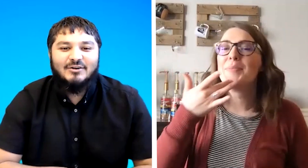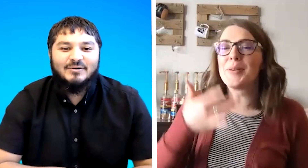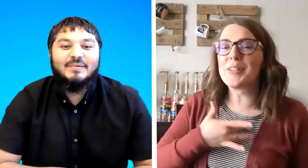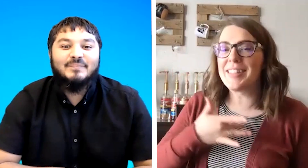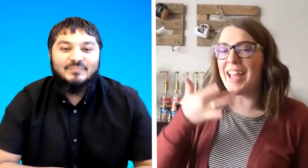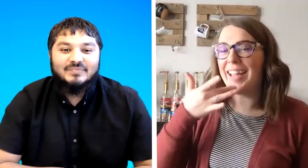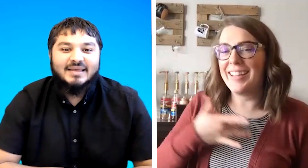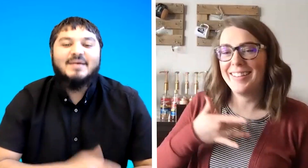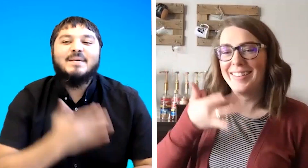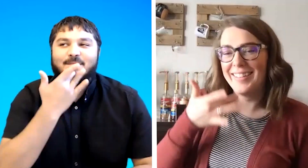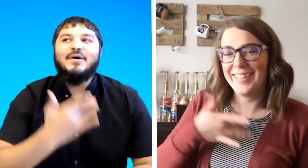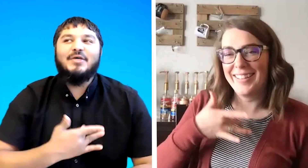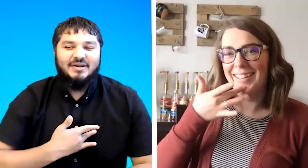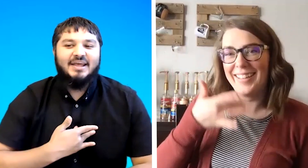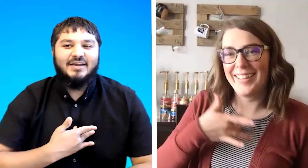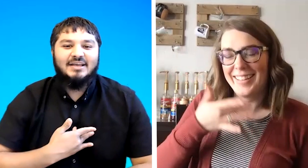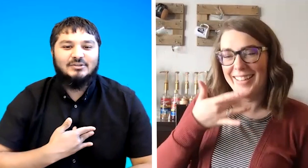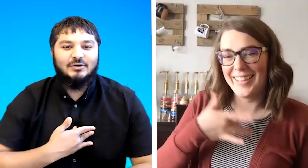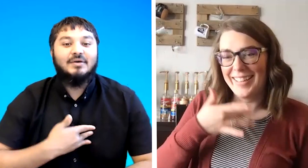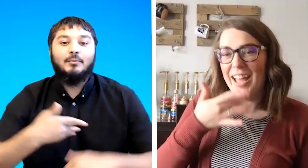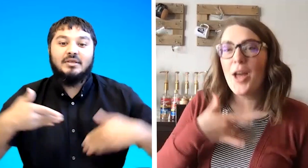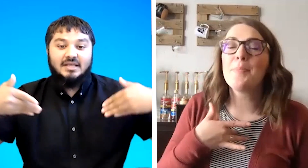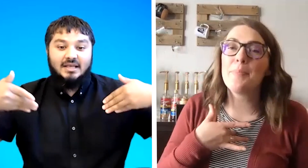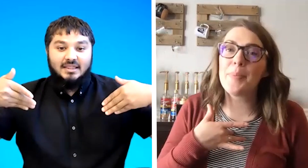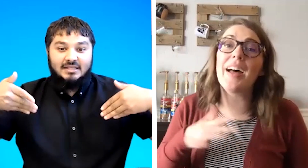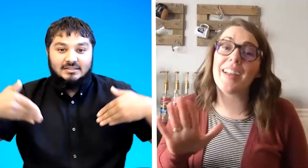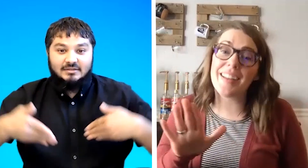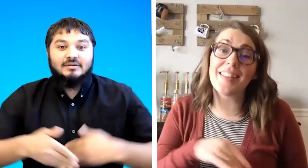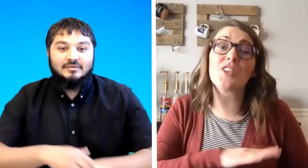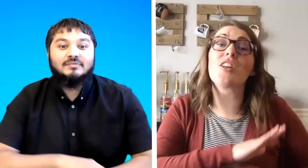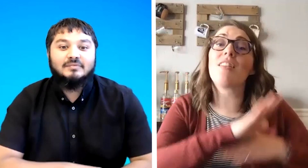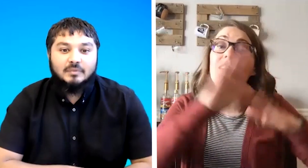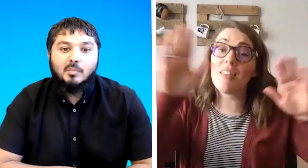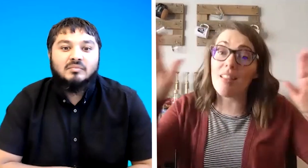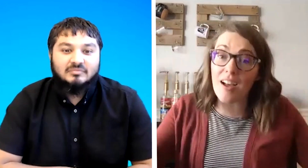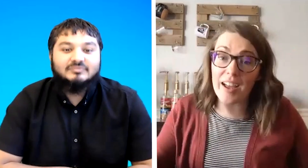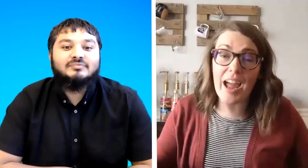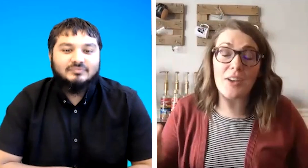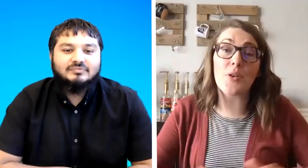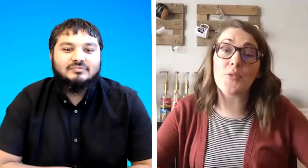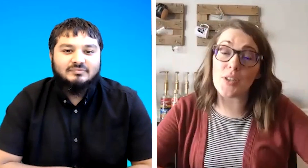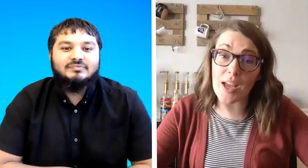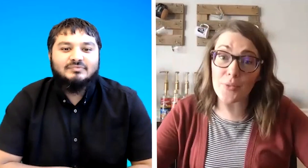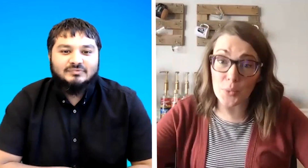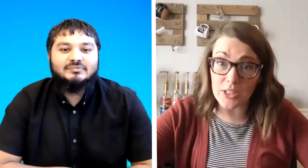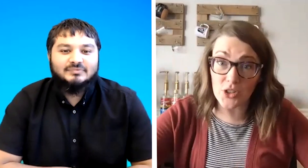birthday birthday okay so we say but there's a lot i don't know if you guys have regional